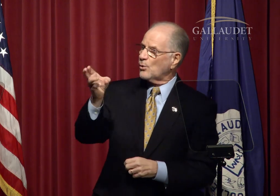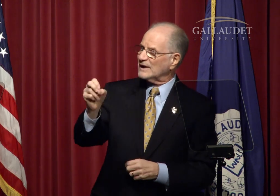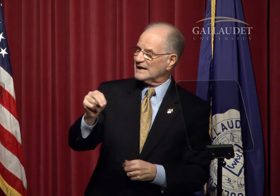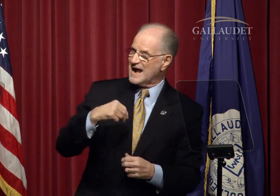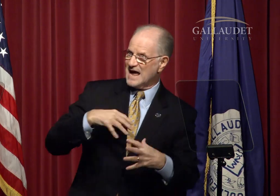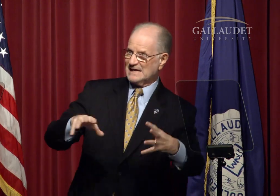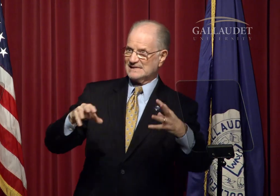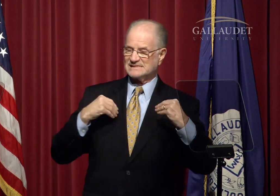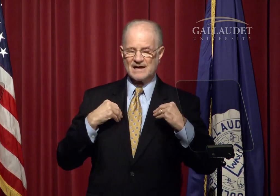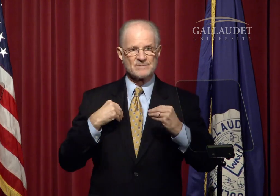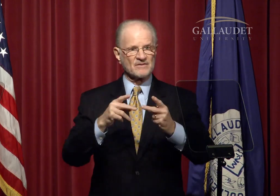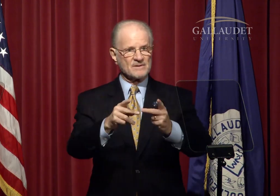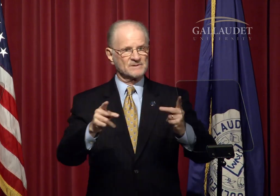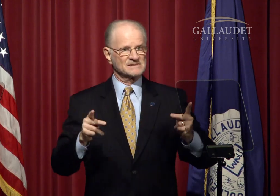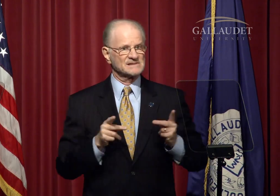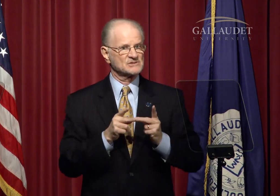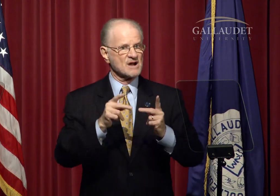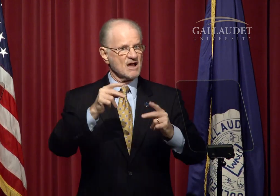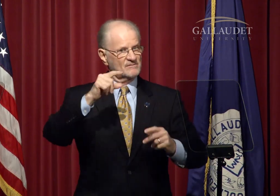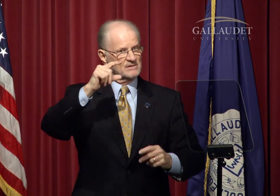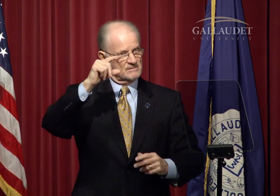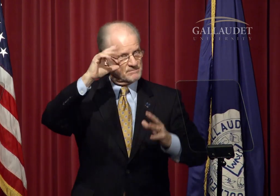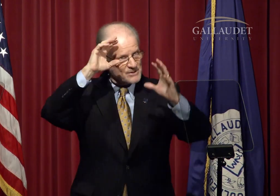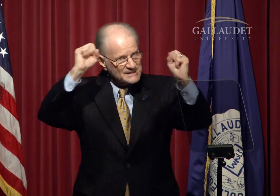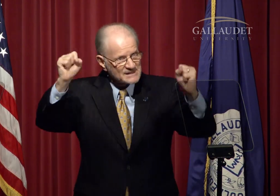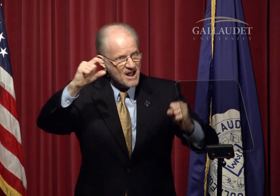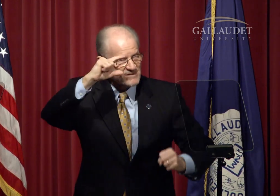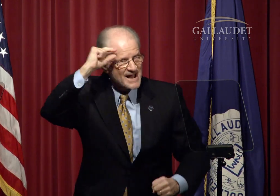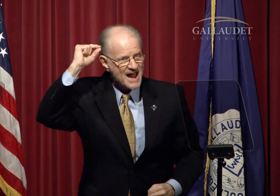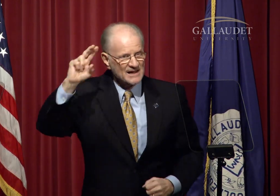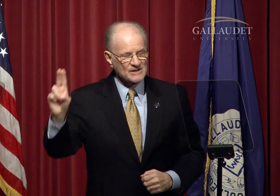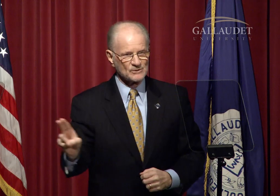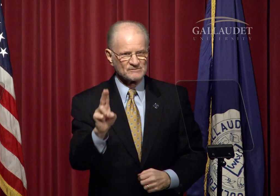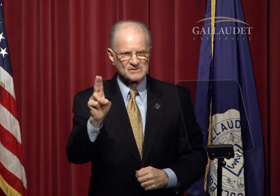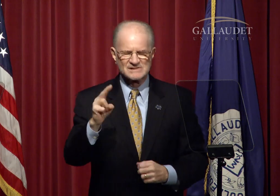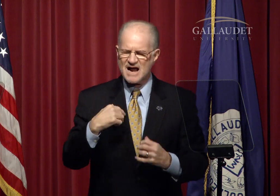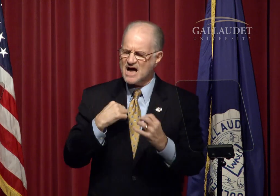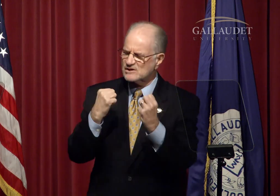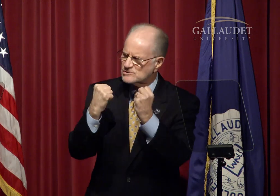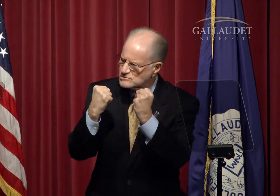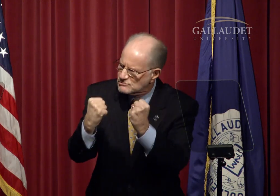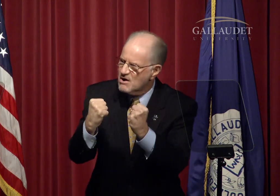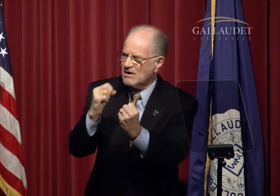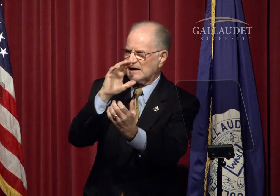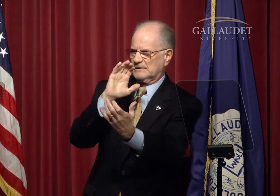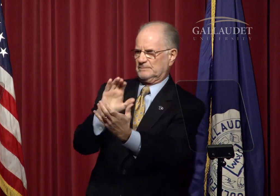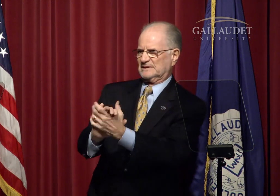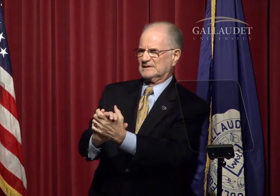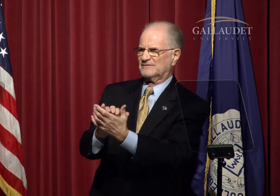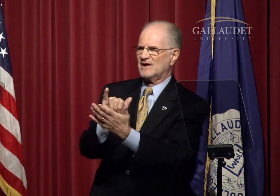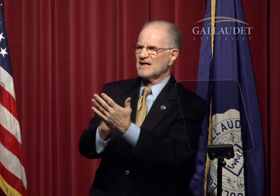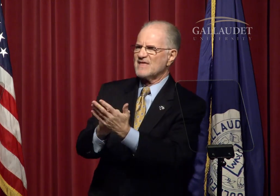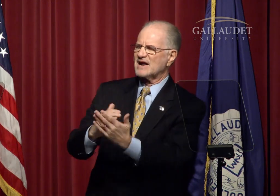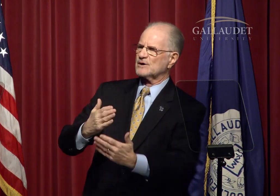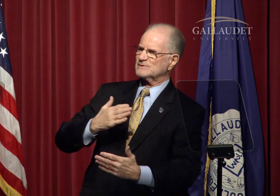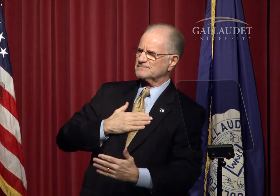When I accepted the position of President of Gallaudet University, I strongly believed